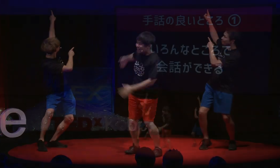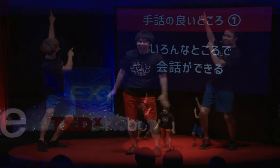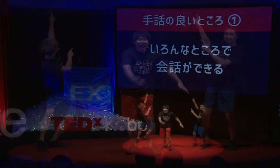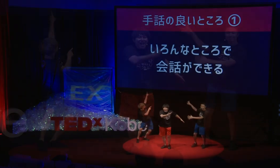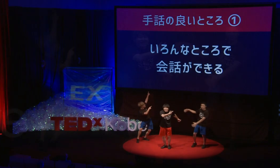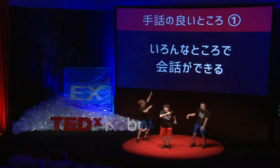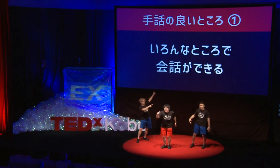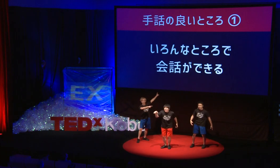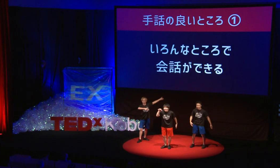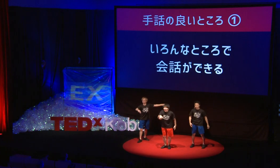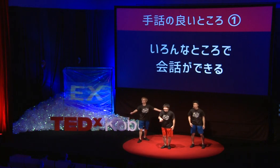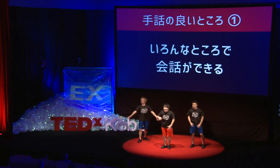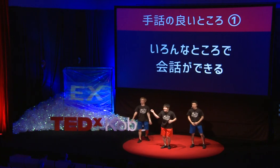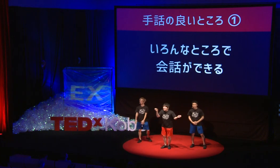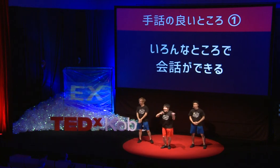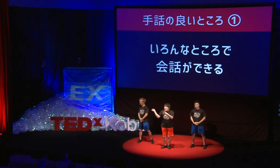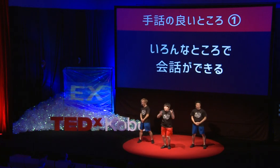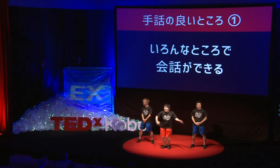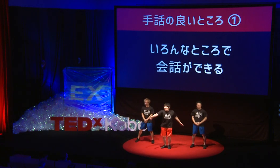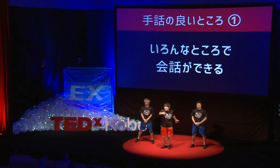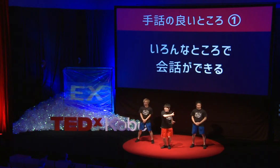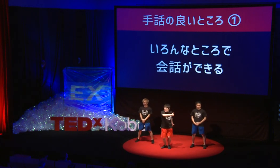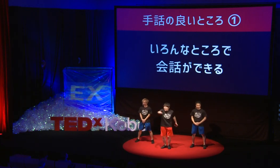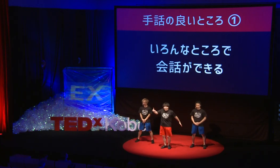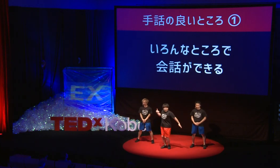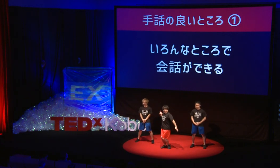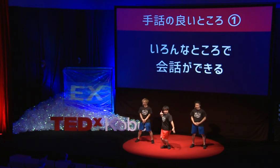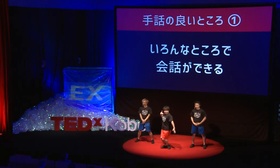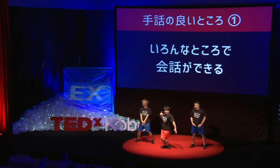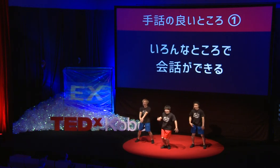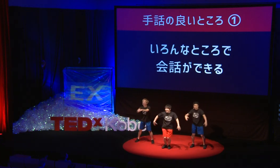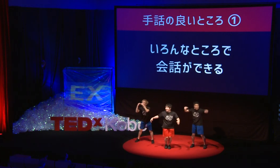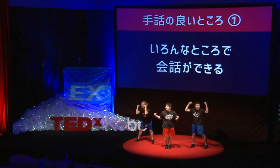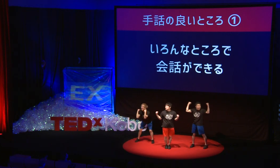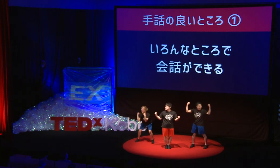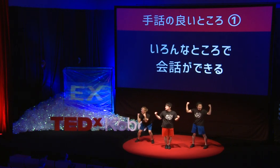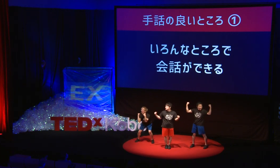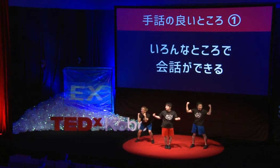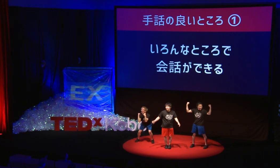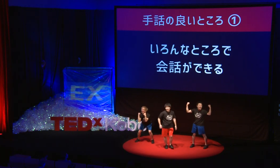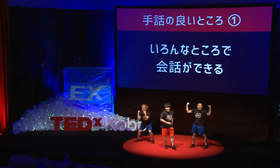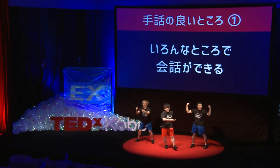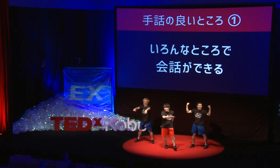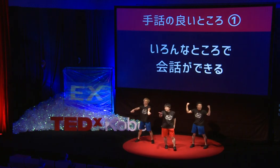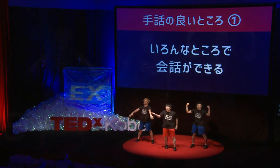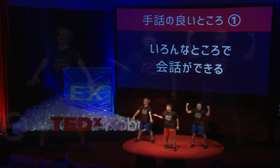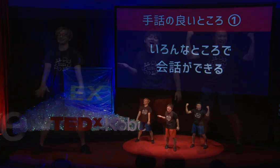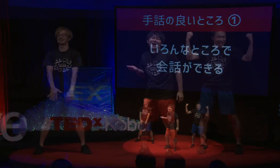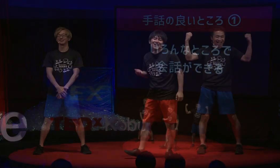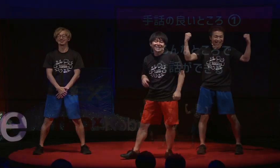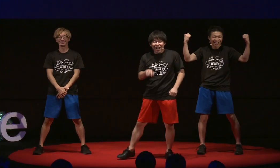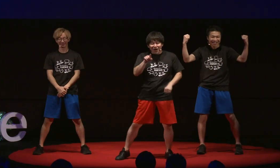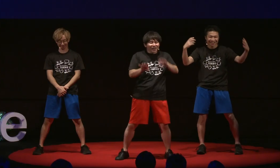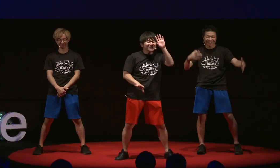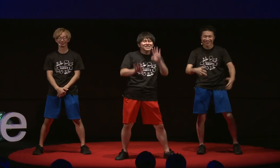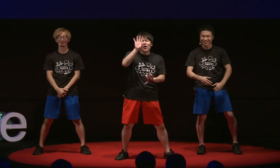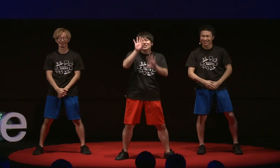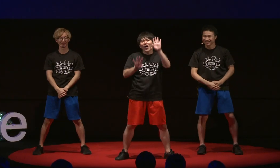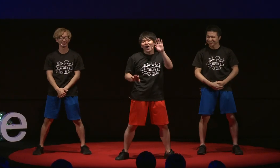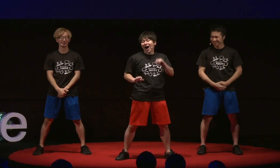[The Benefits #1] You can have a conversation in all kinds of places! Everyone, have you been -